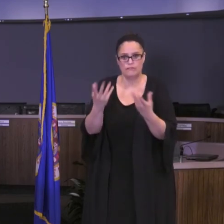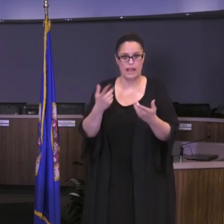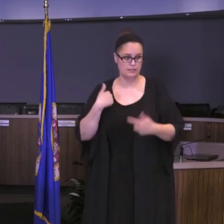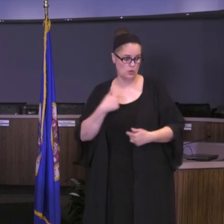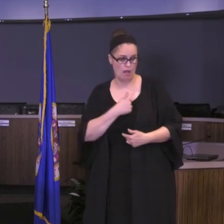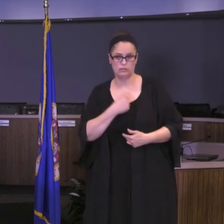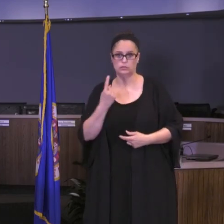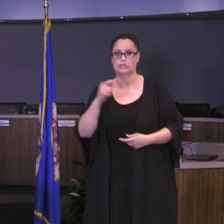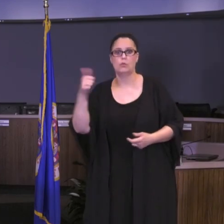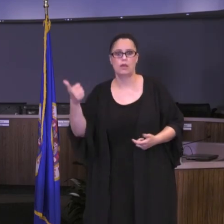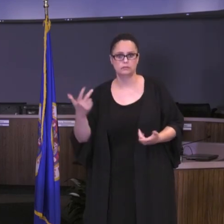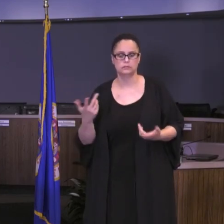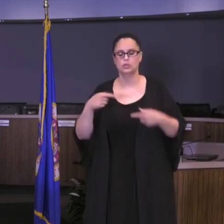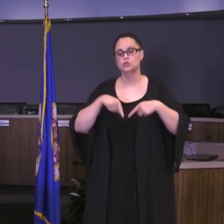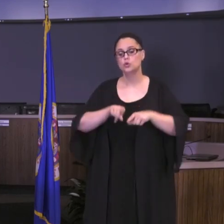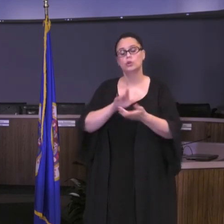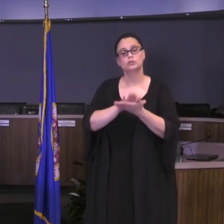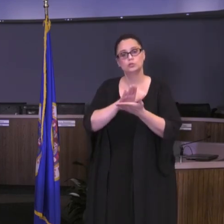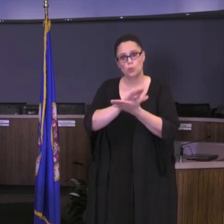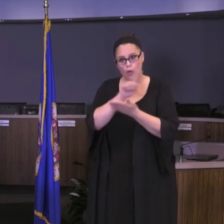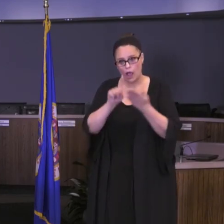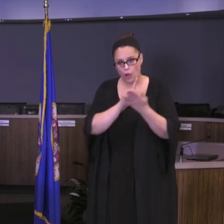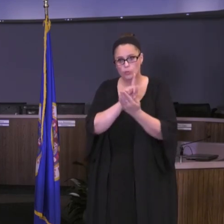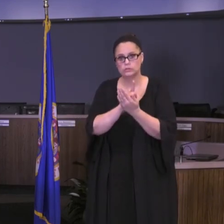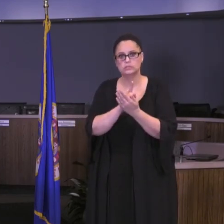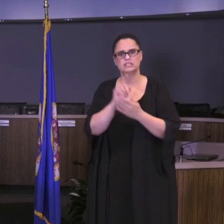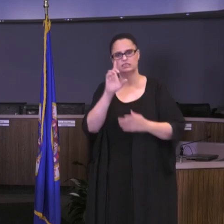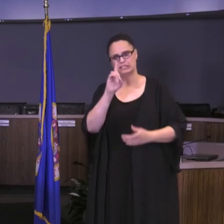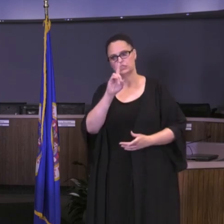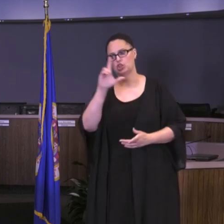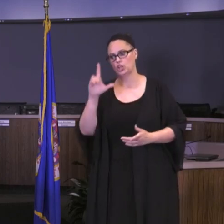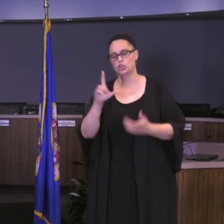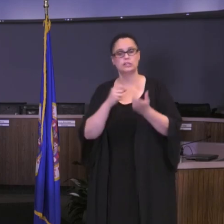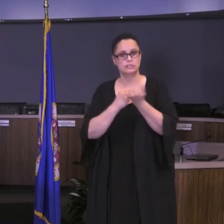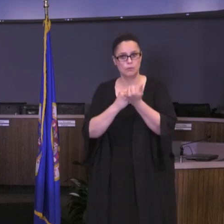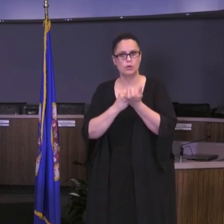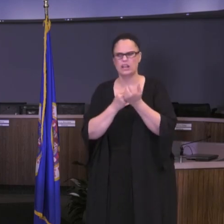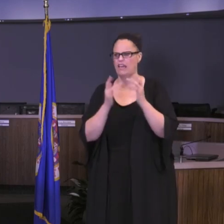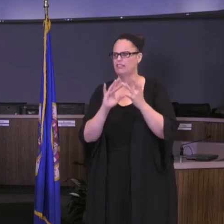during the school hours, I want to look at it as distance learning support, if we are online, and what does that look like.